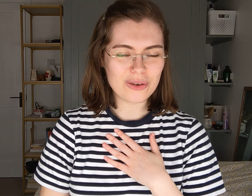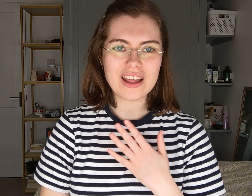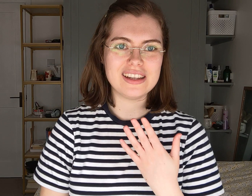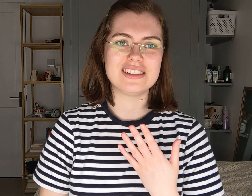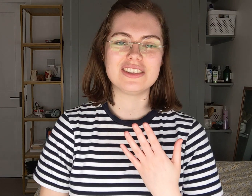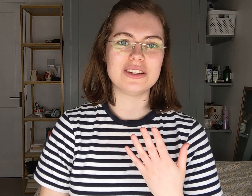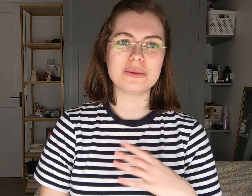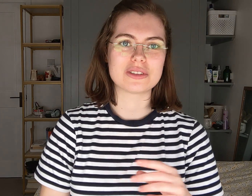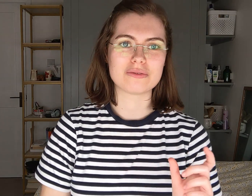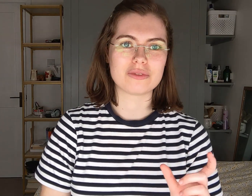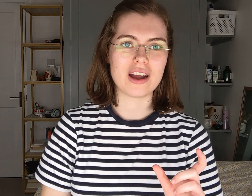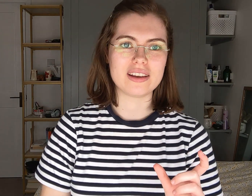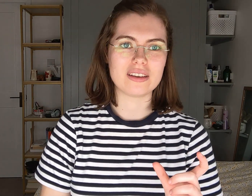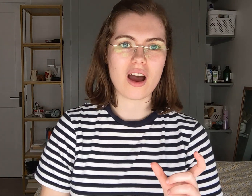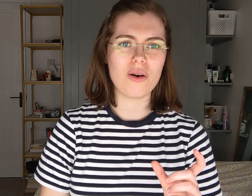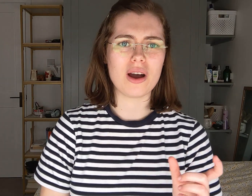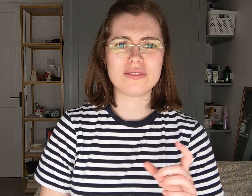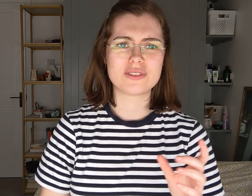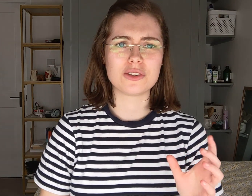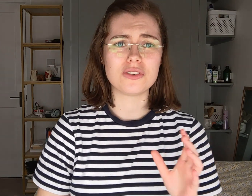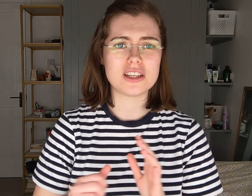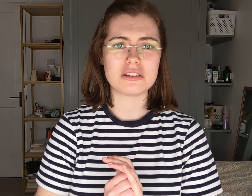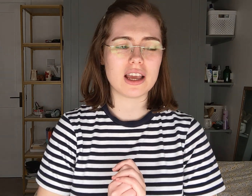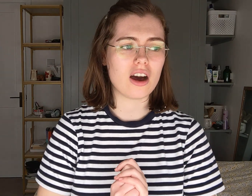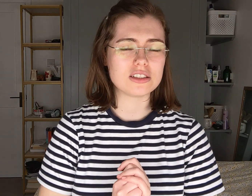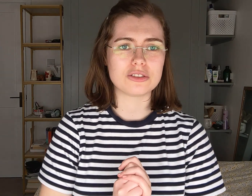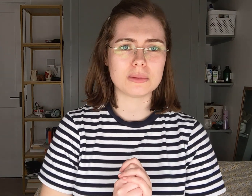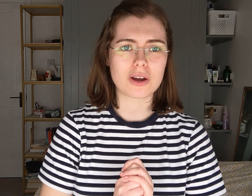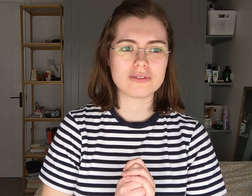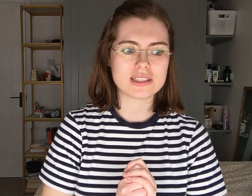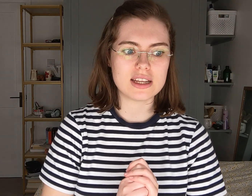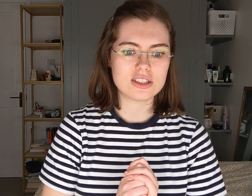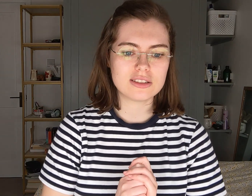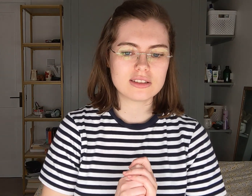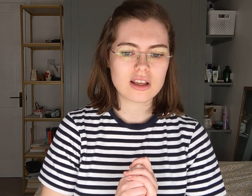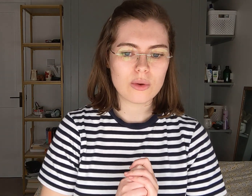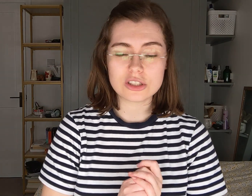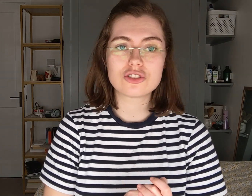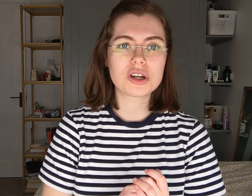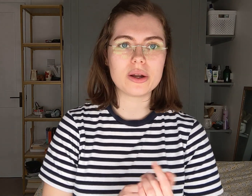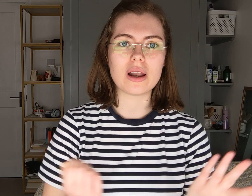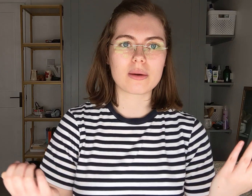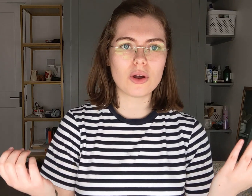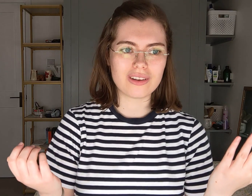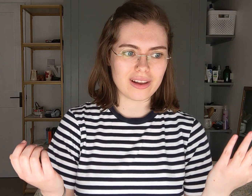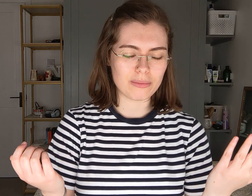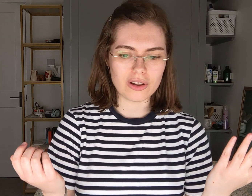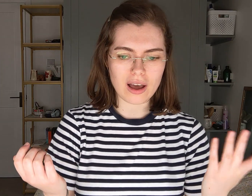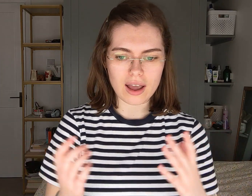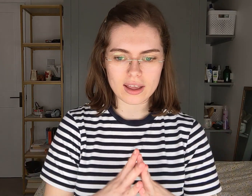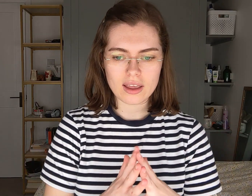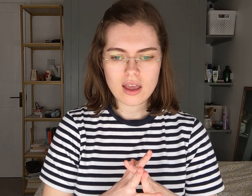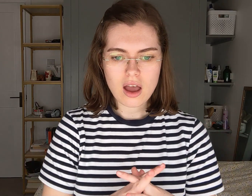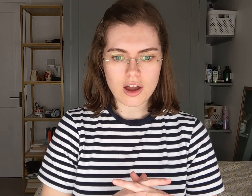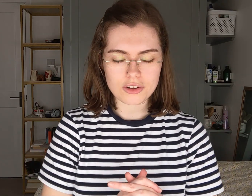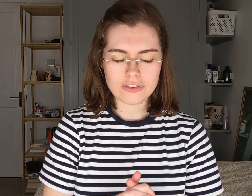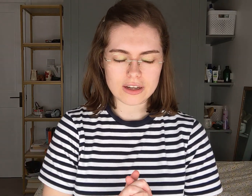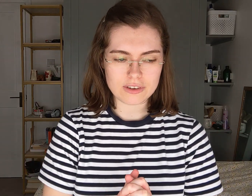All I needed to do was write, Oh, I still find it really hard in Group conversations, which is true, like I'm not, I'm not lying. I do find it very